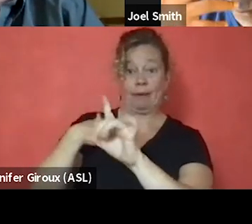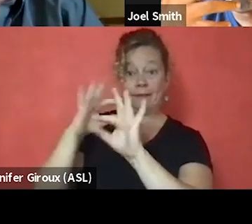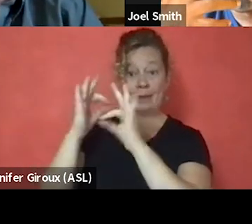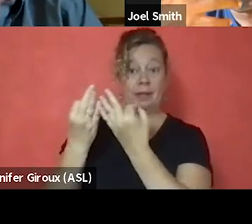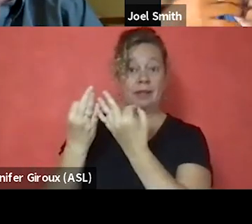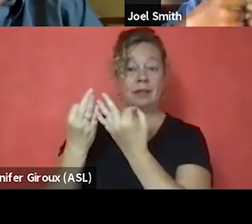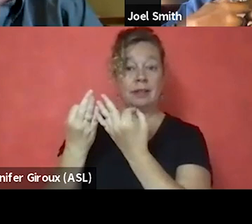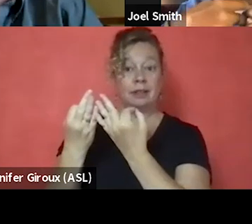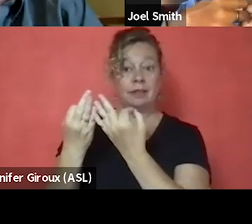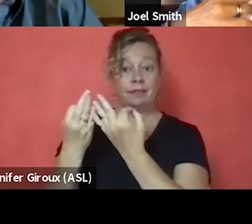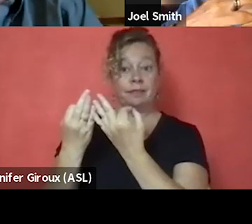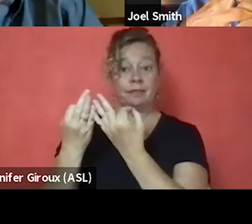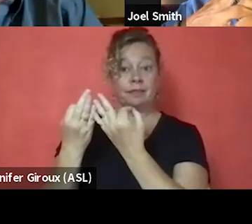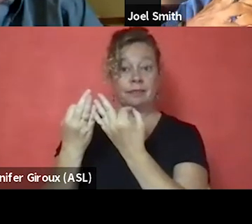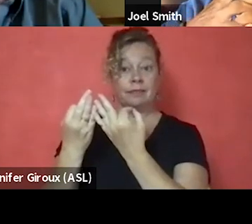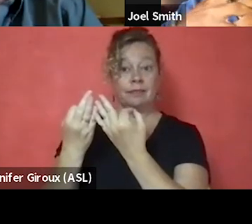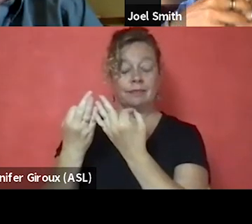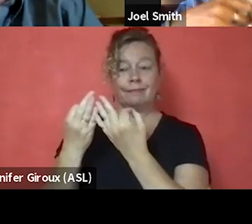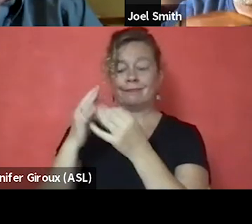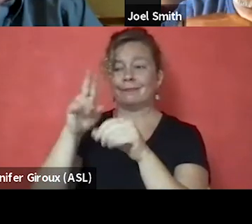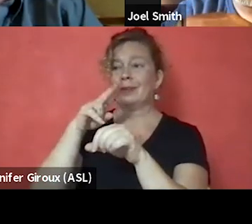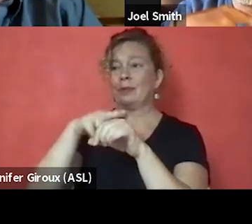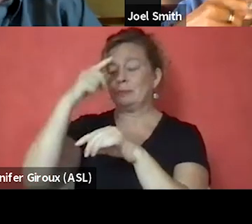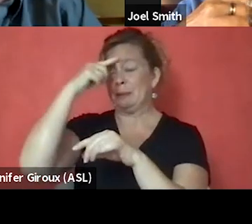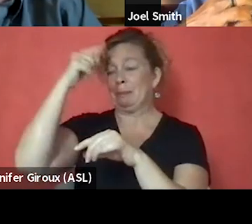Of course, being a black man in the south,